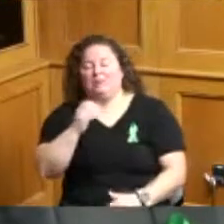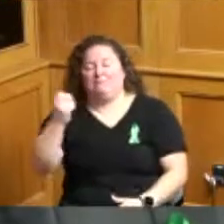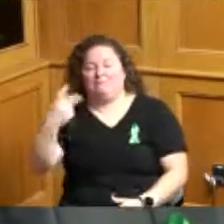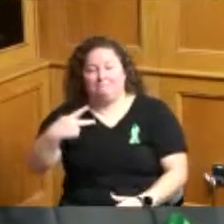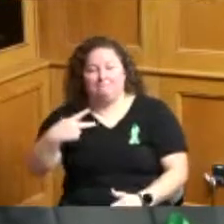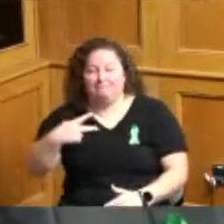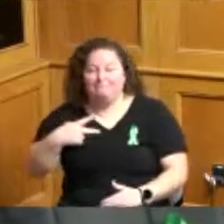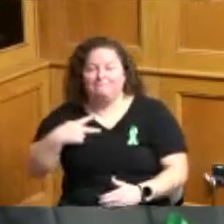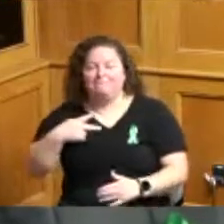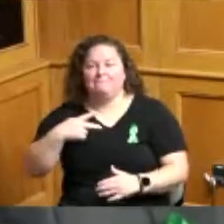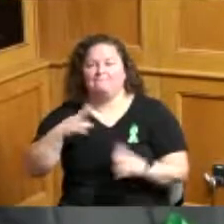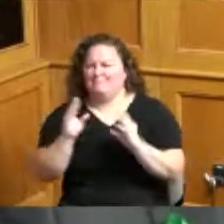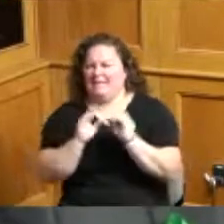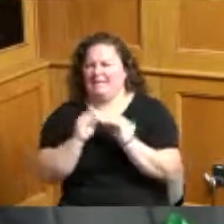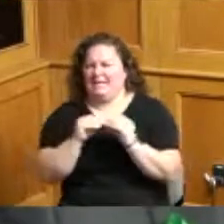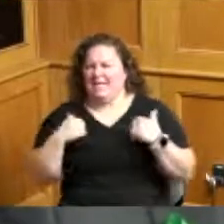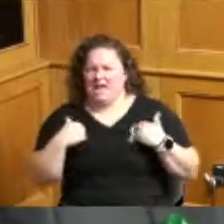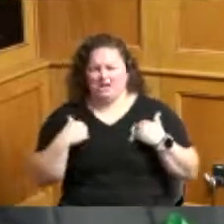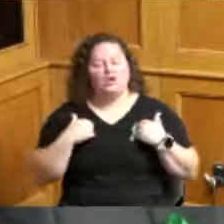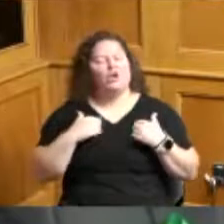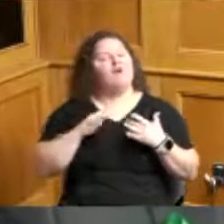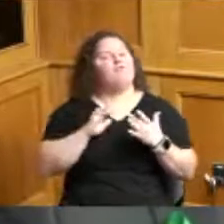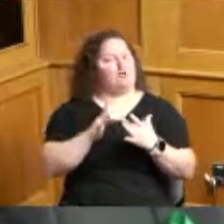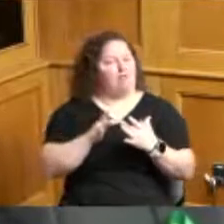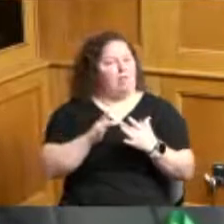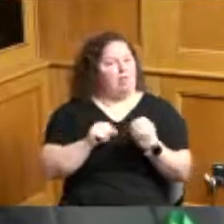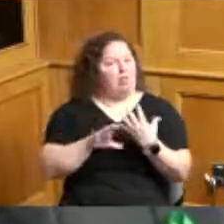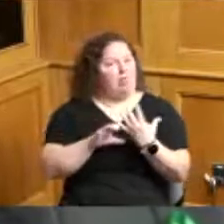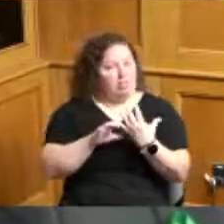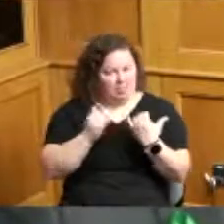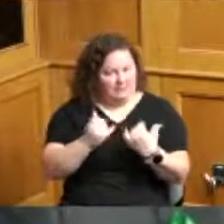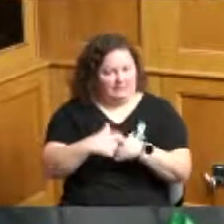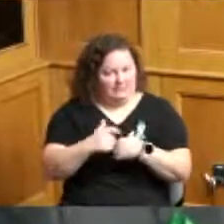a lot of times it's in person but it was a virtual this time and it was very well run and